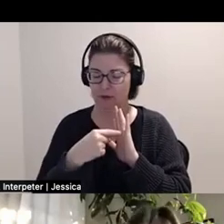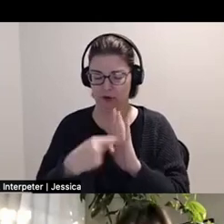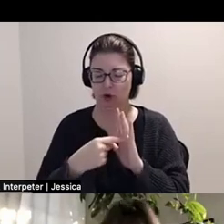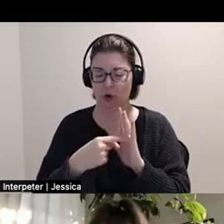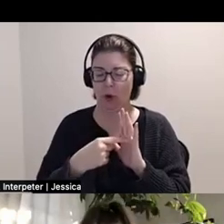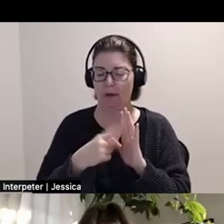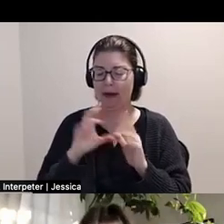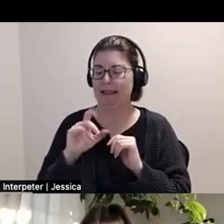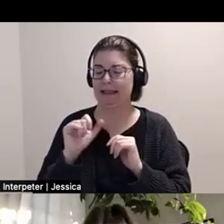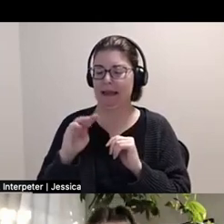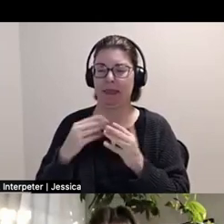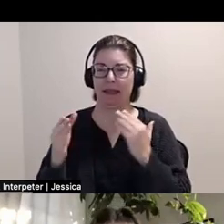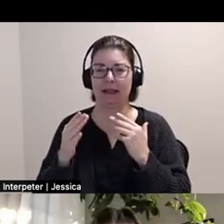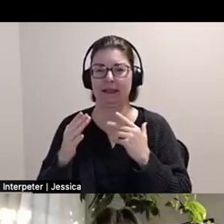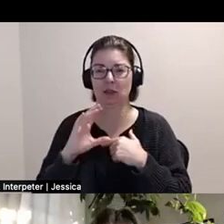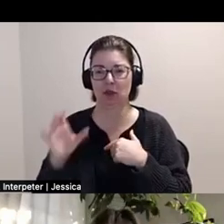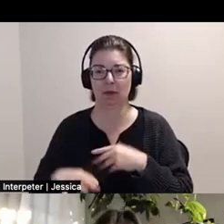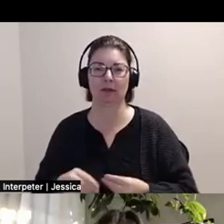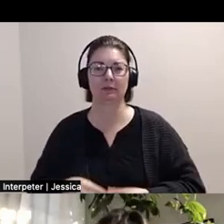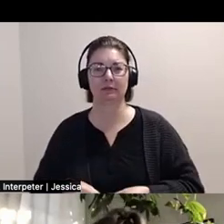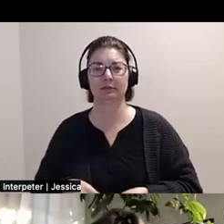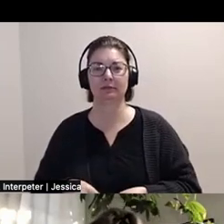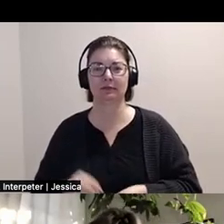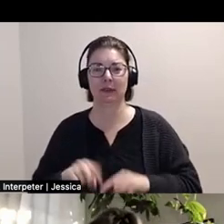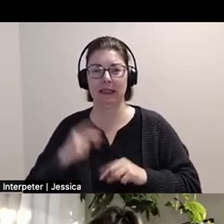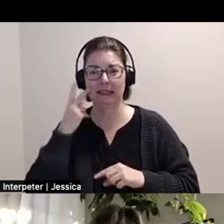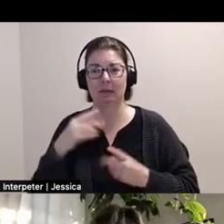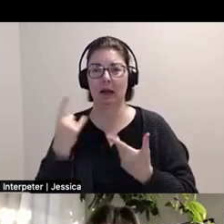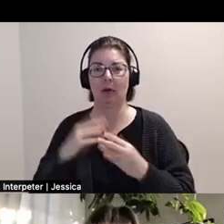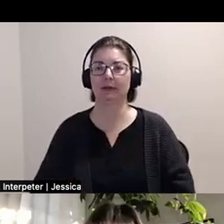because they usually like off screen in my hands but I'm constantly going like this